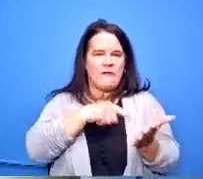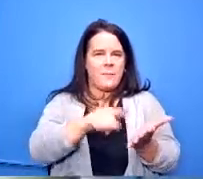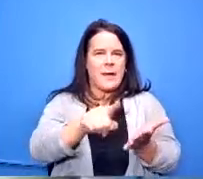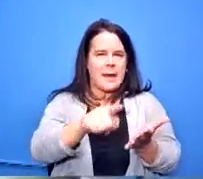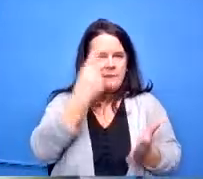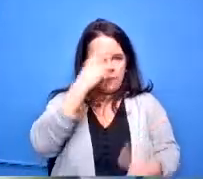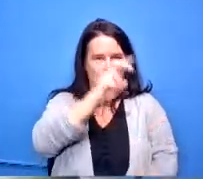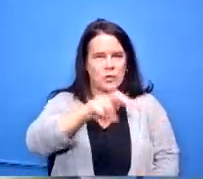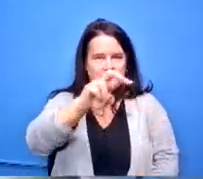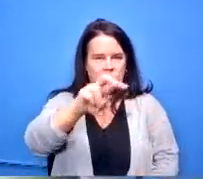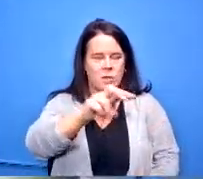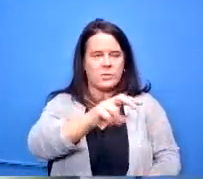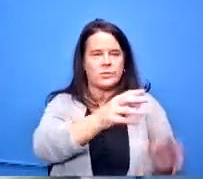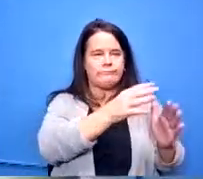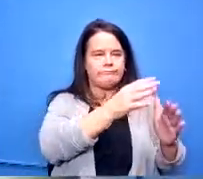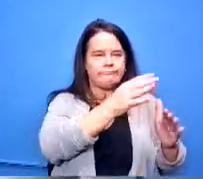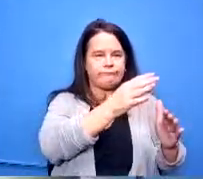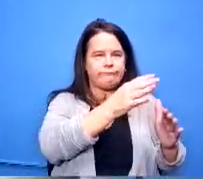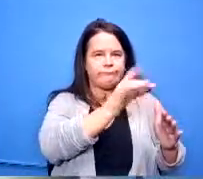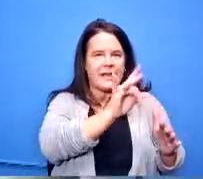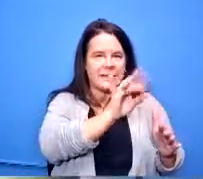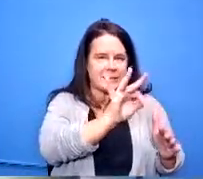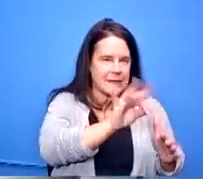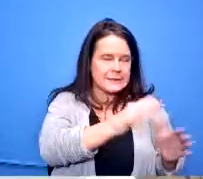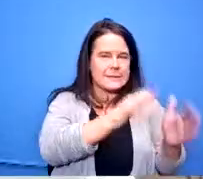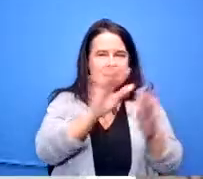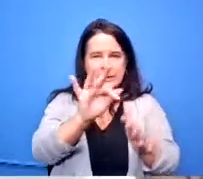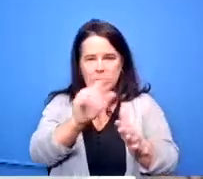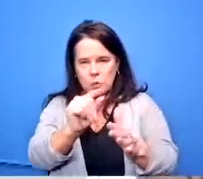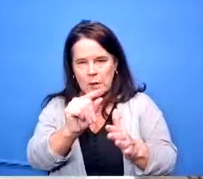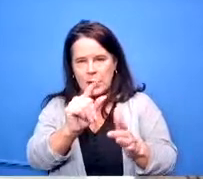treasurer uh emailed you today with that we can send that to the rest of the board as well